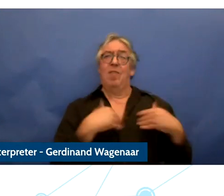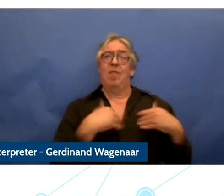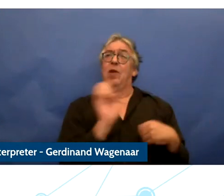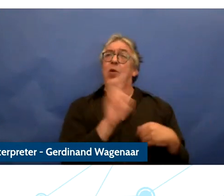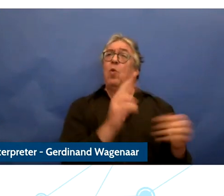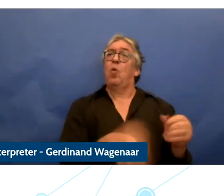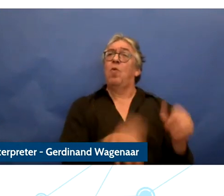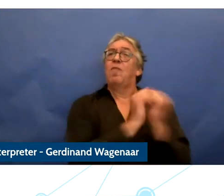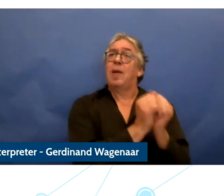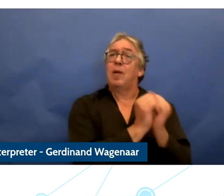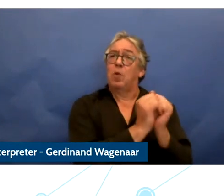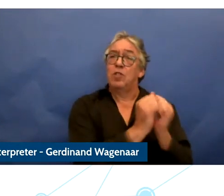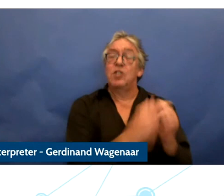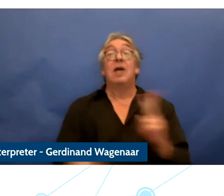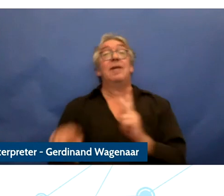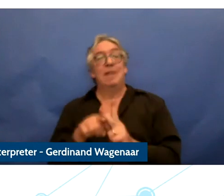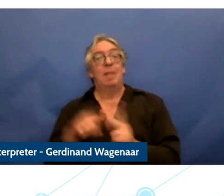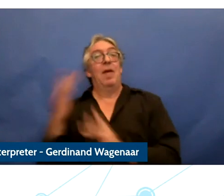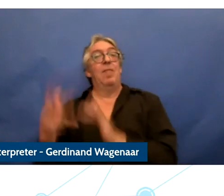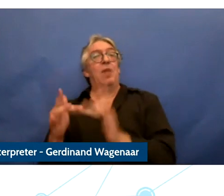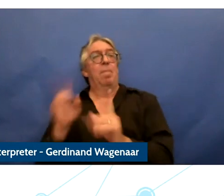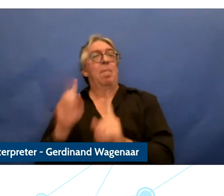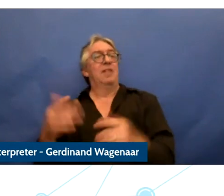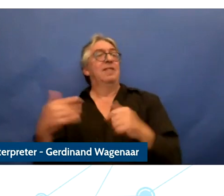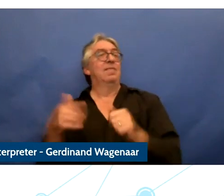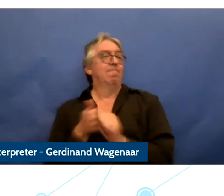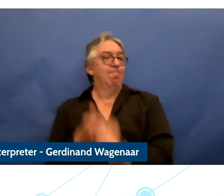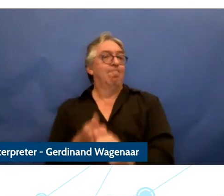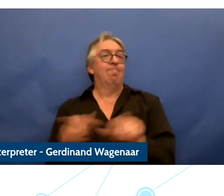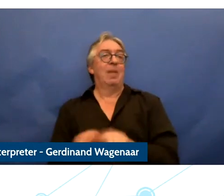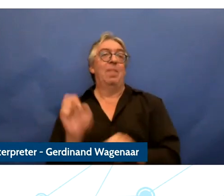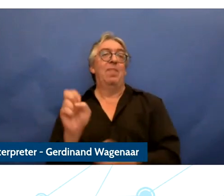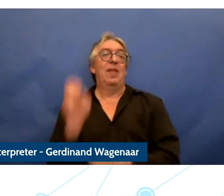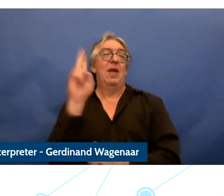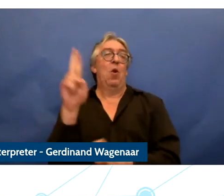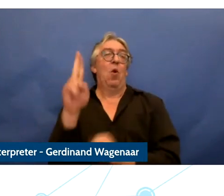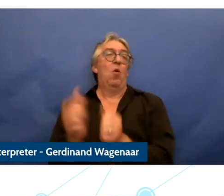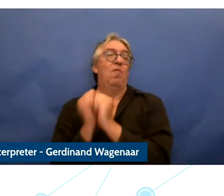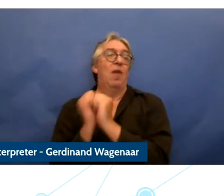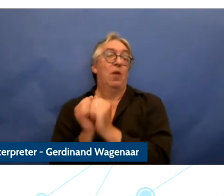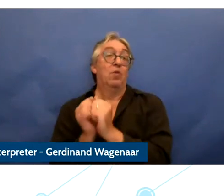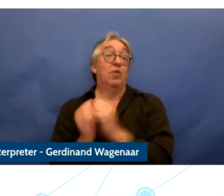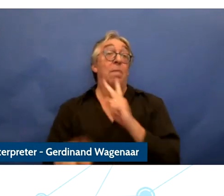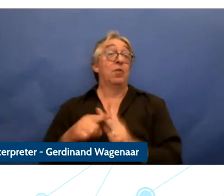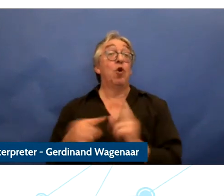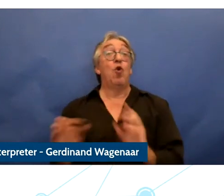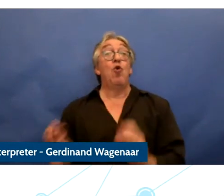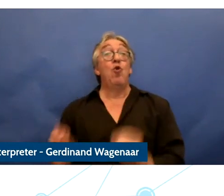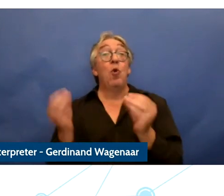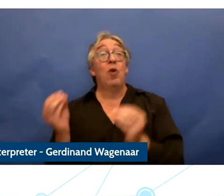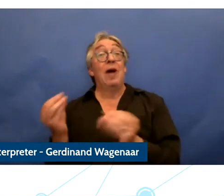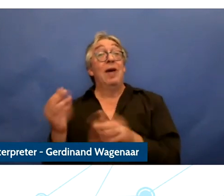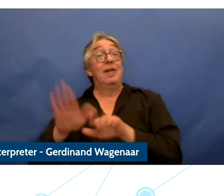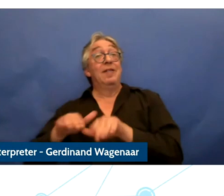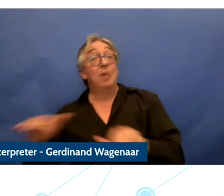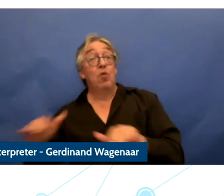children and young people need to be placed in the centre of the EU policy making so against this background European Schoolnet on behalf of the